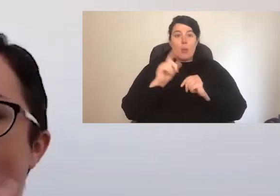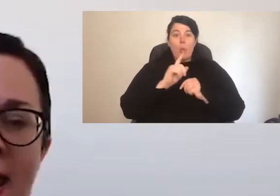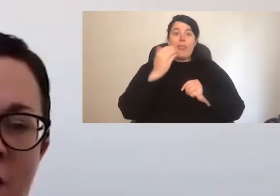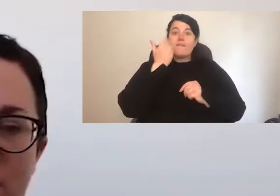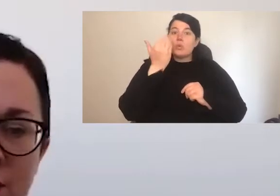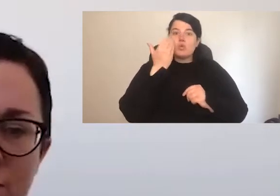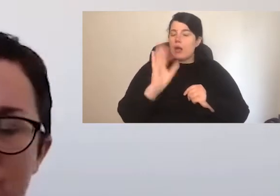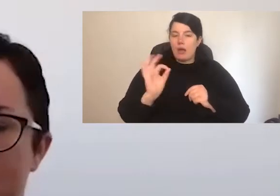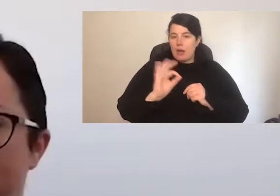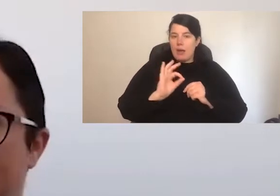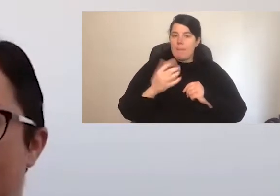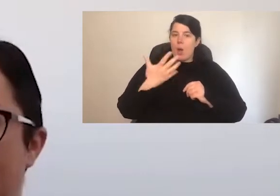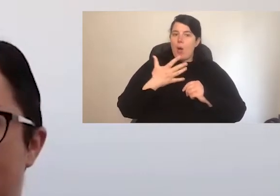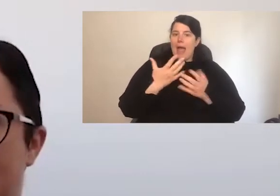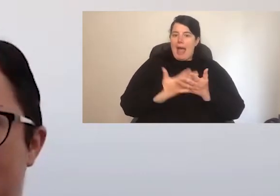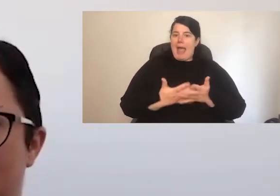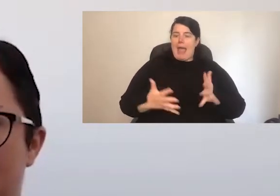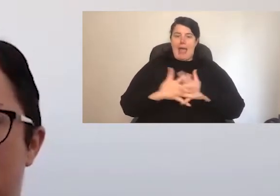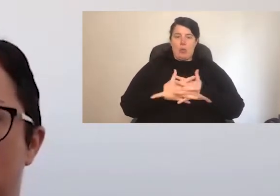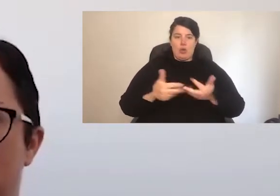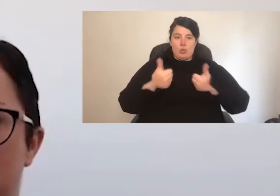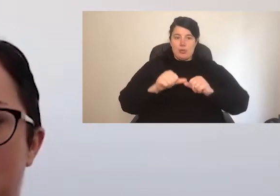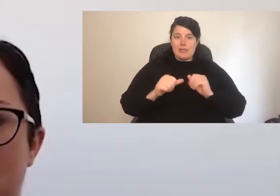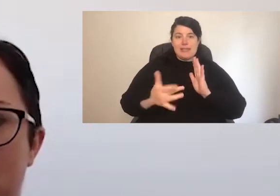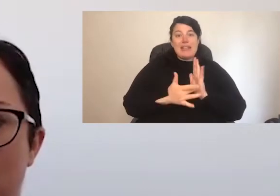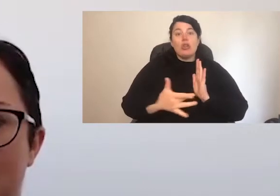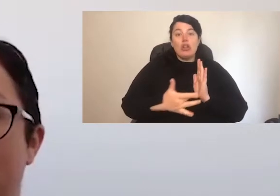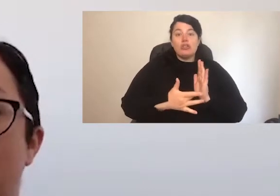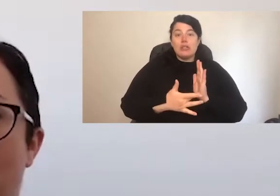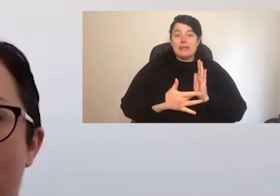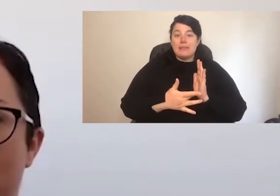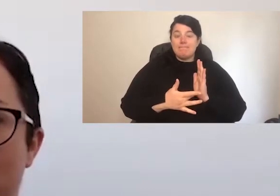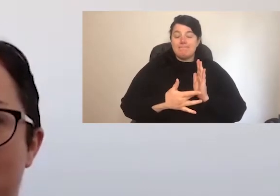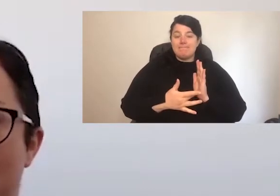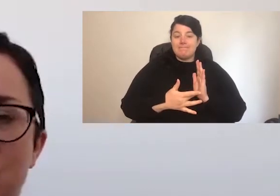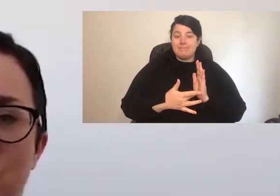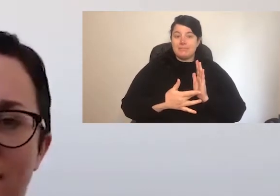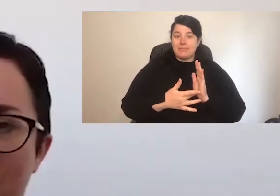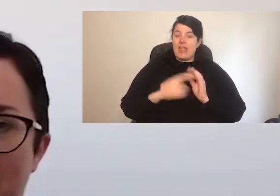how we use that technology which is I think just about as important if